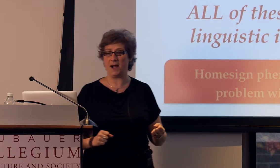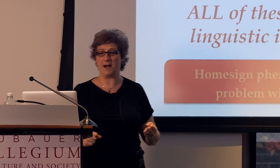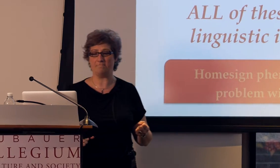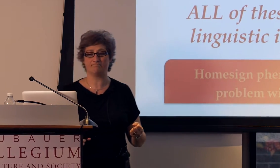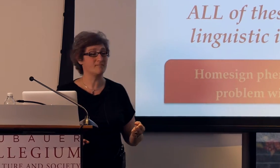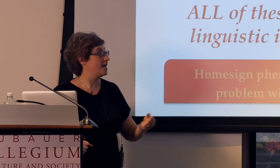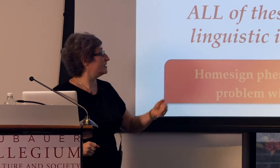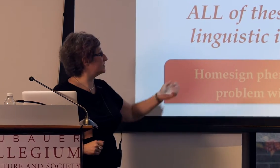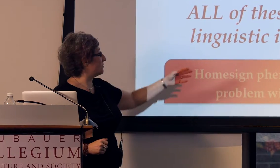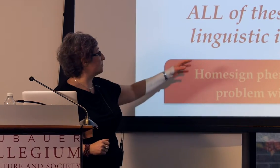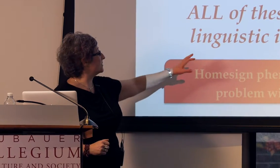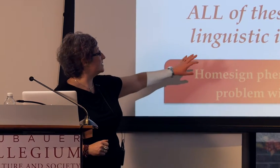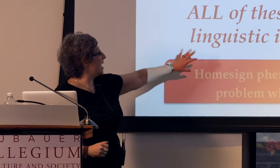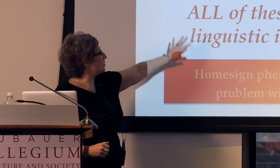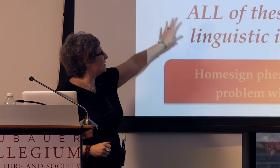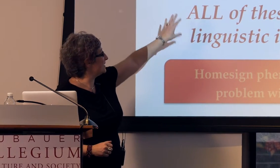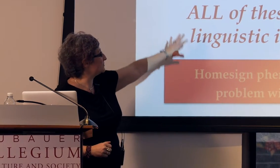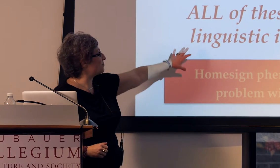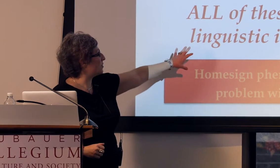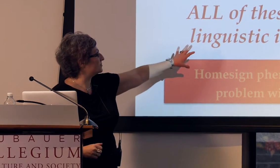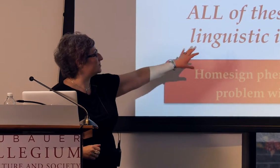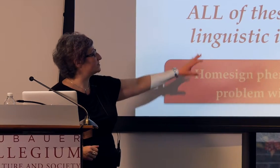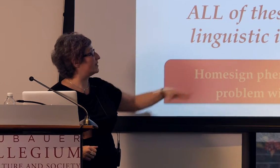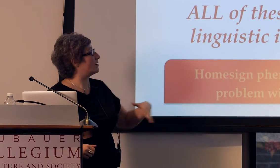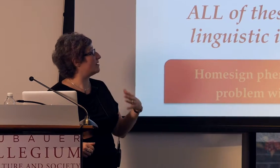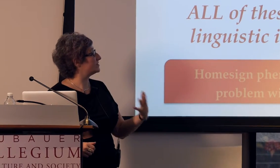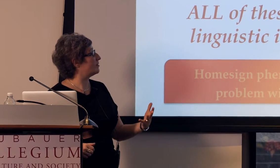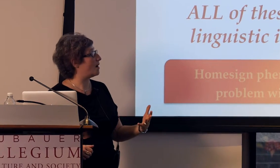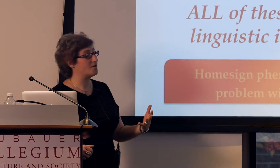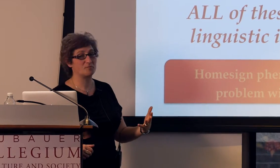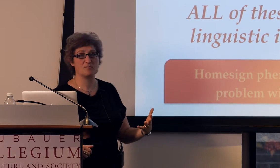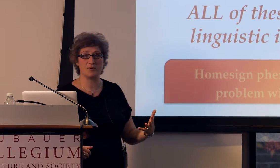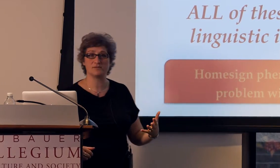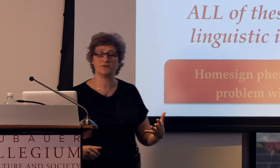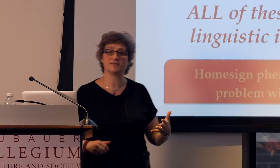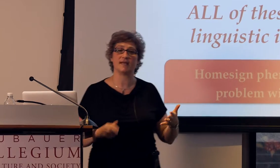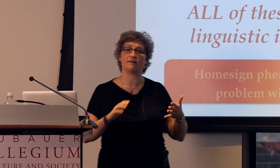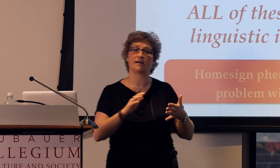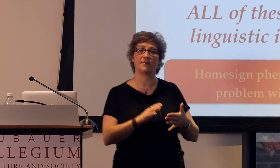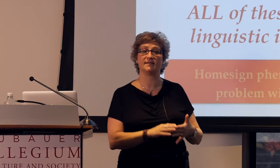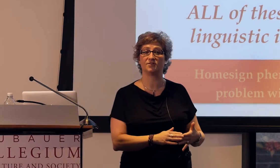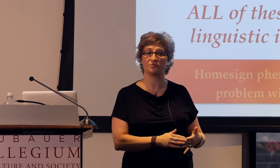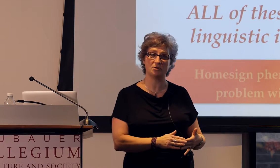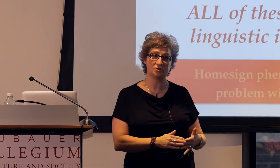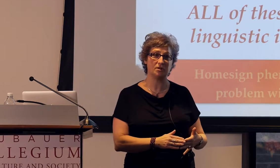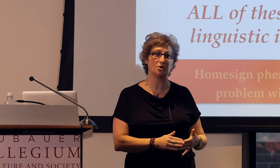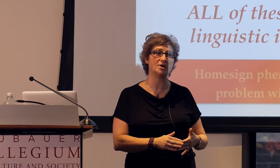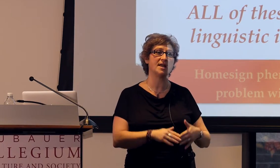So not only these proposals, but also other proposals that talk about distributional learning